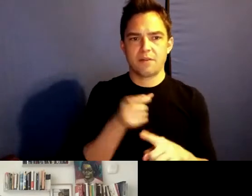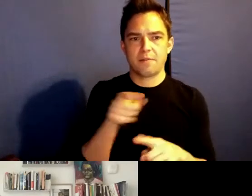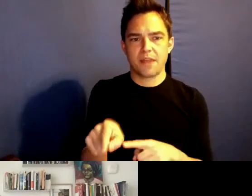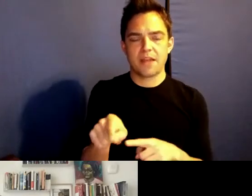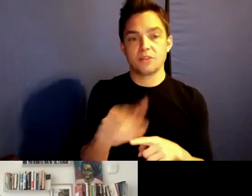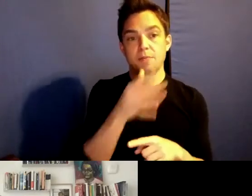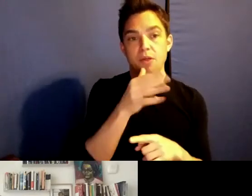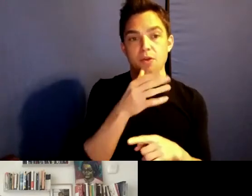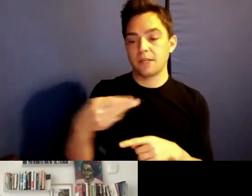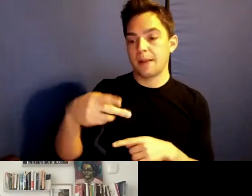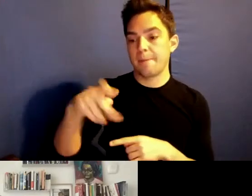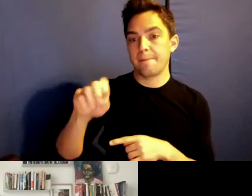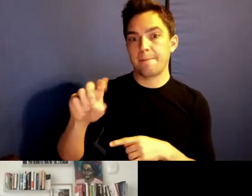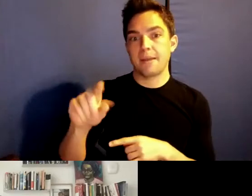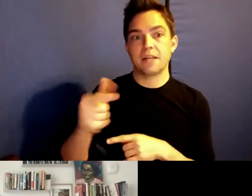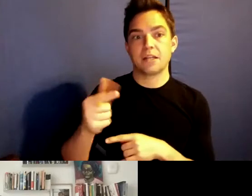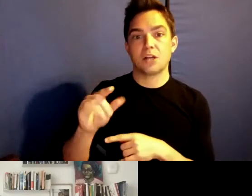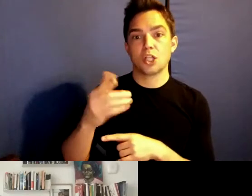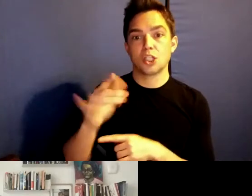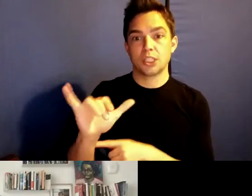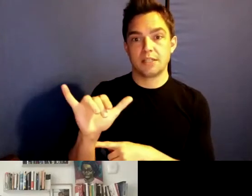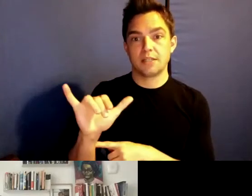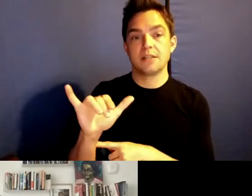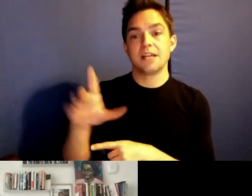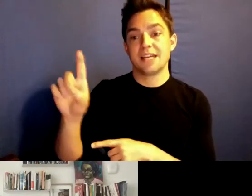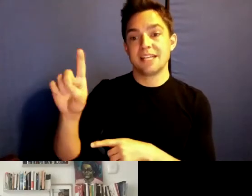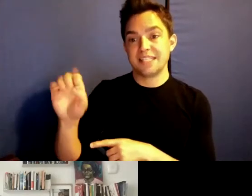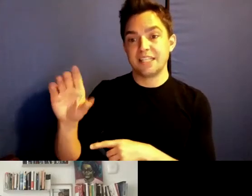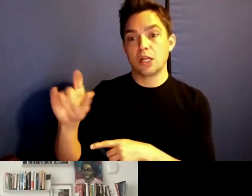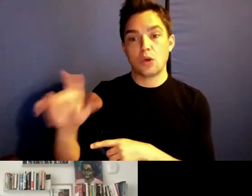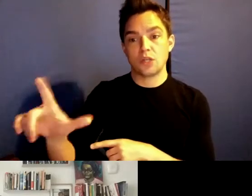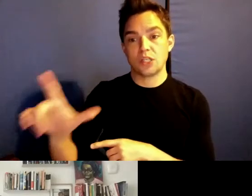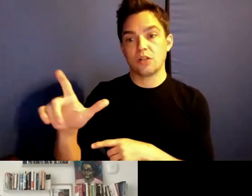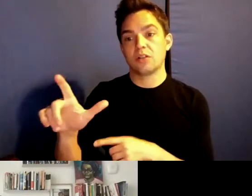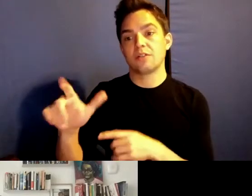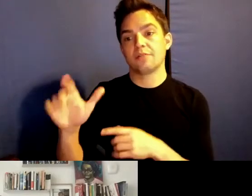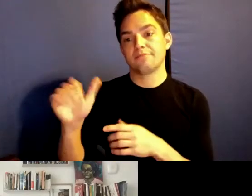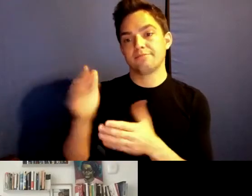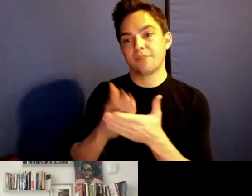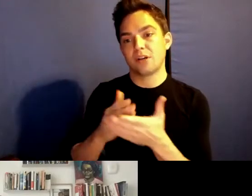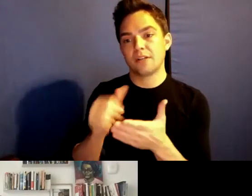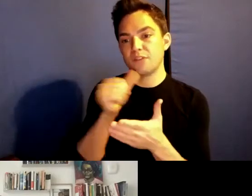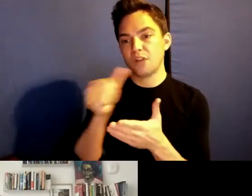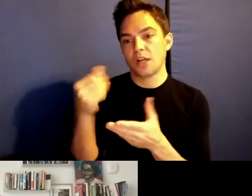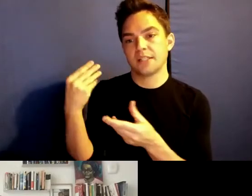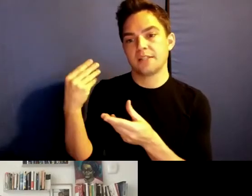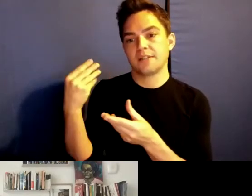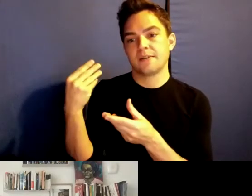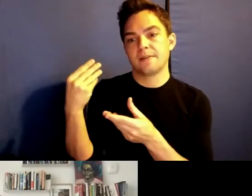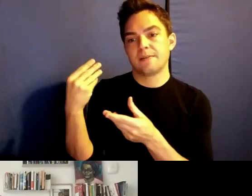really crucial, that God she in a deacon we'll sense of not inheriting from a teacher or